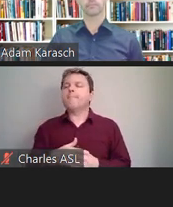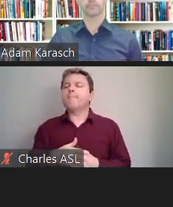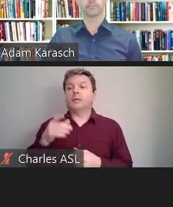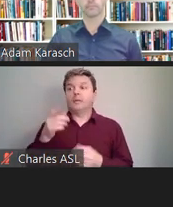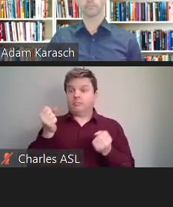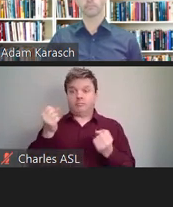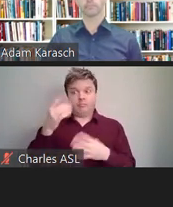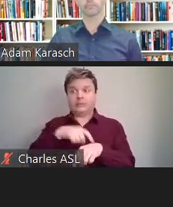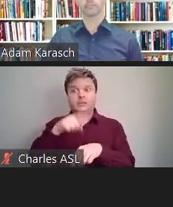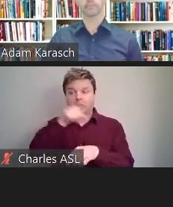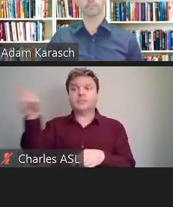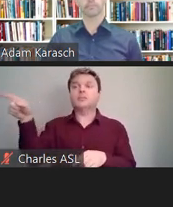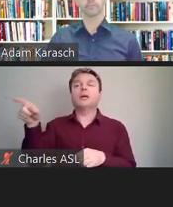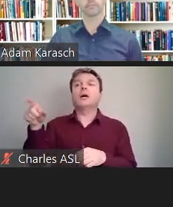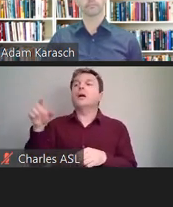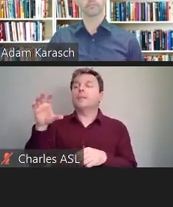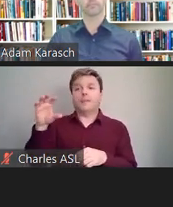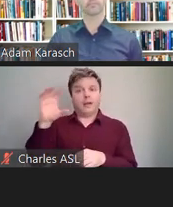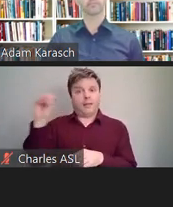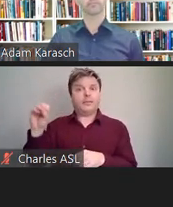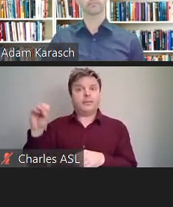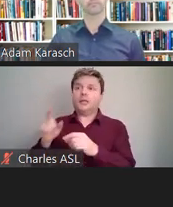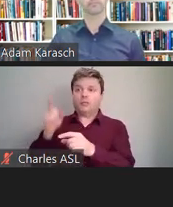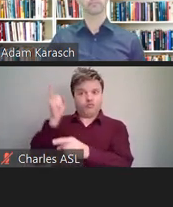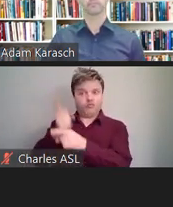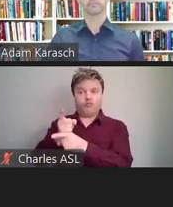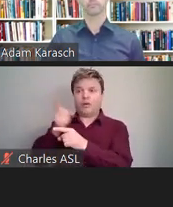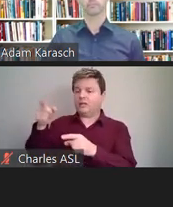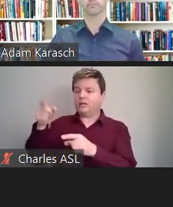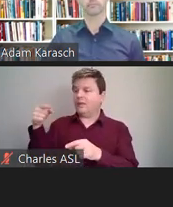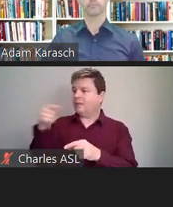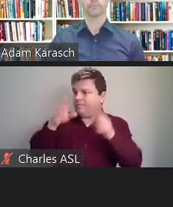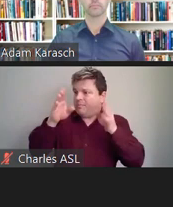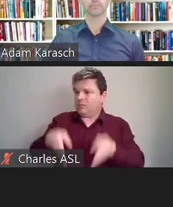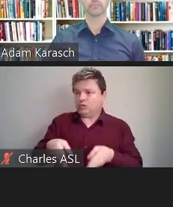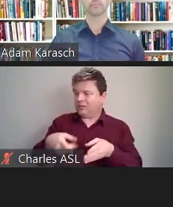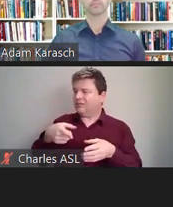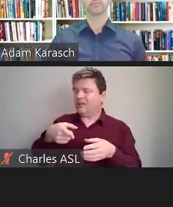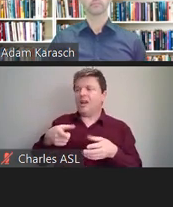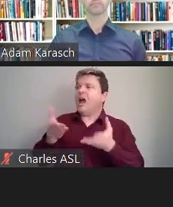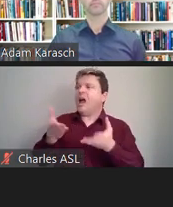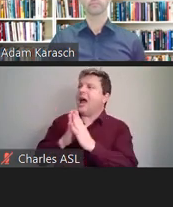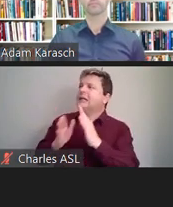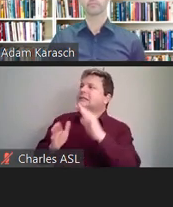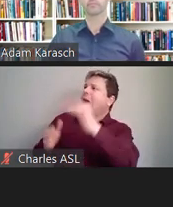because the accommodation being requested was unreasonable, but they didn't talk about it.